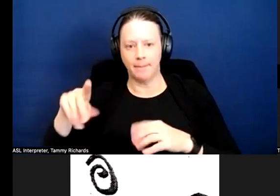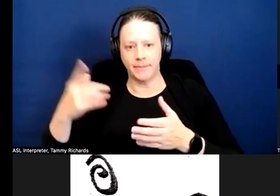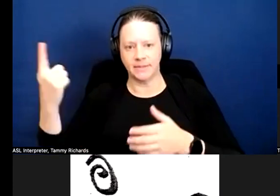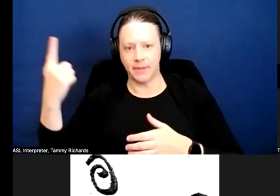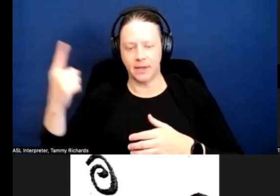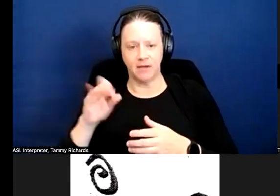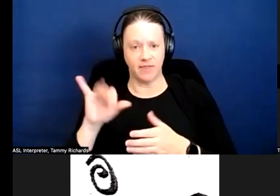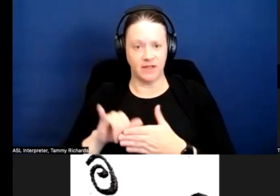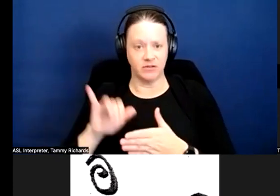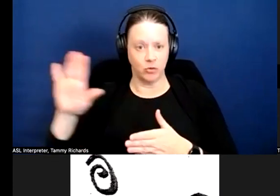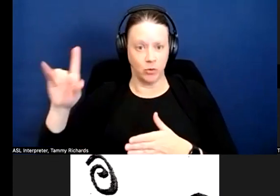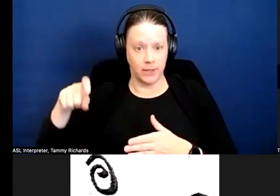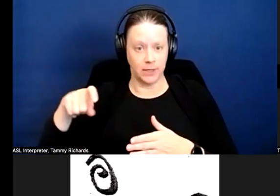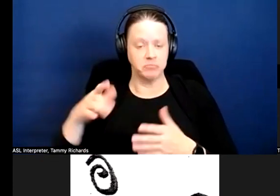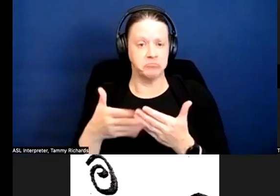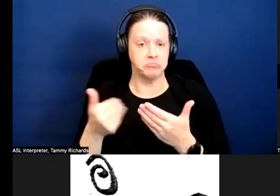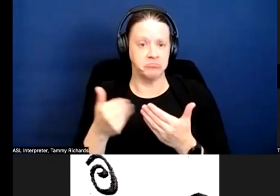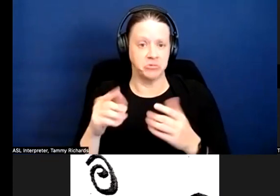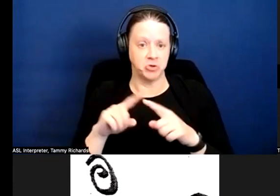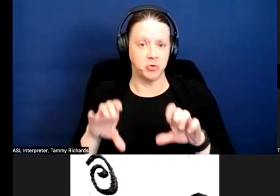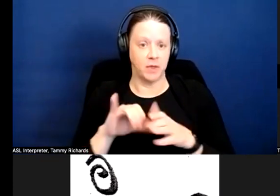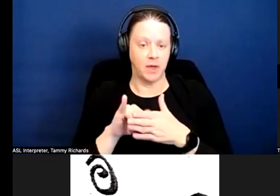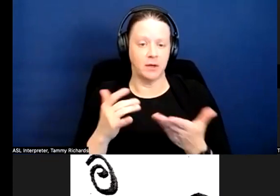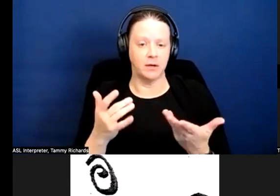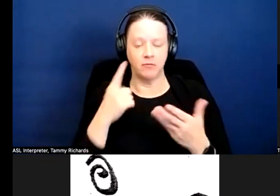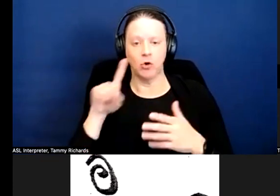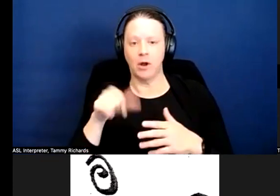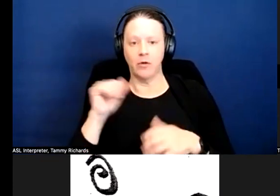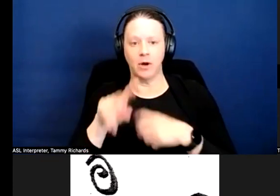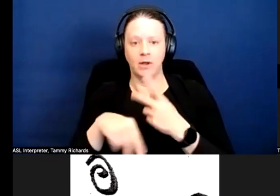that should be pretty easy to do. For other types of dogs, maybe not so much.